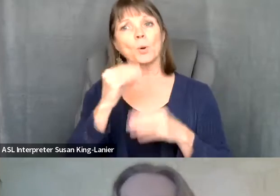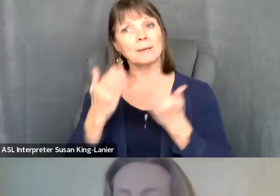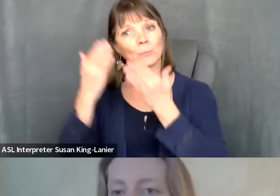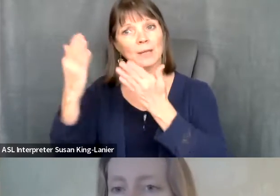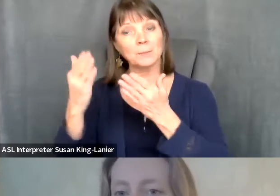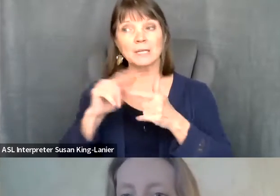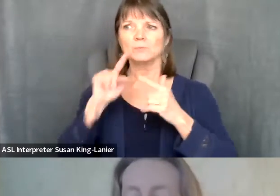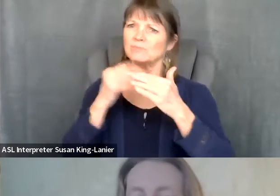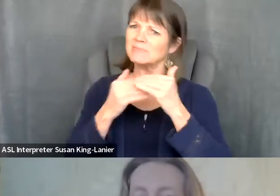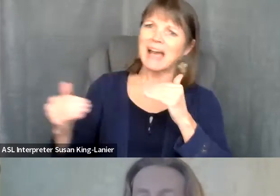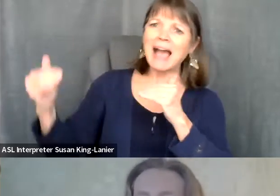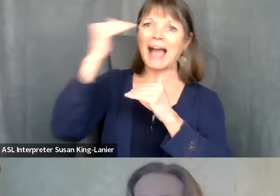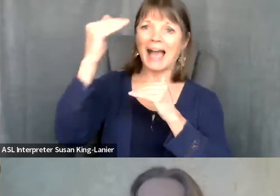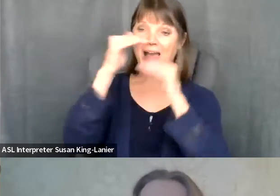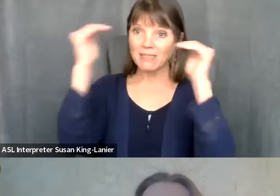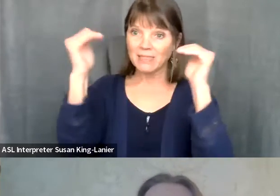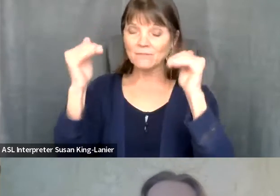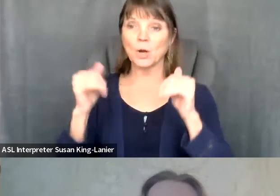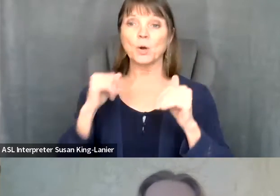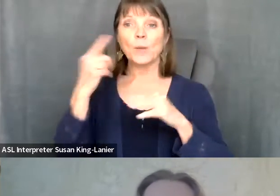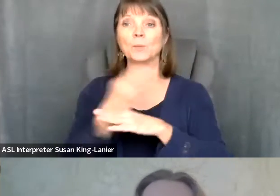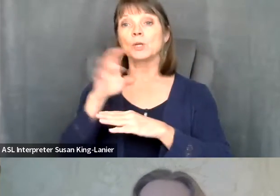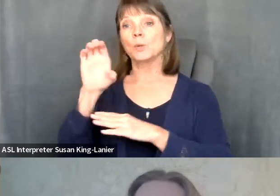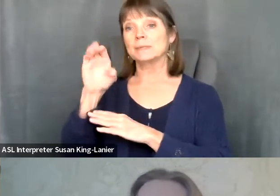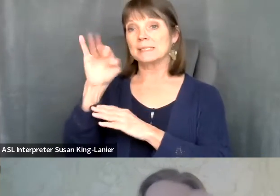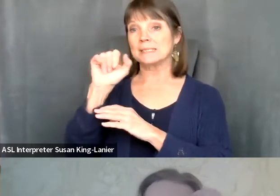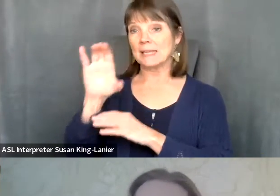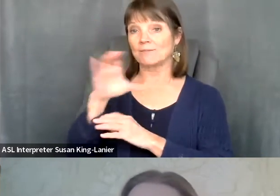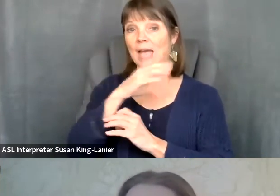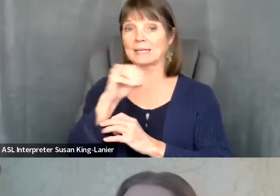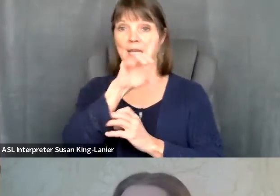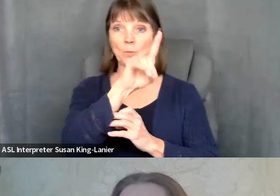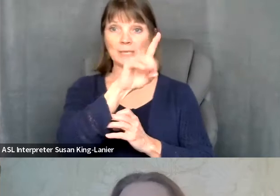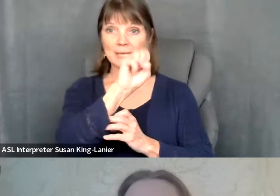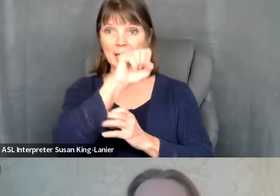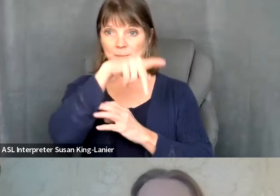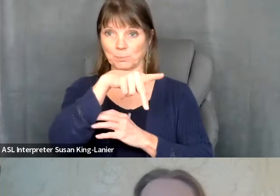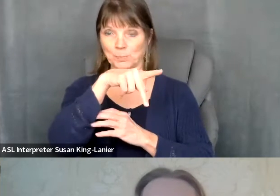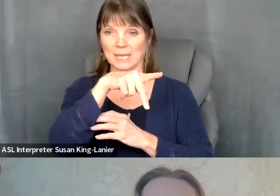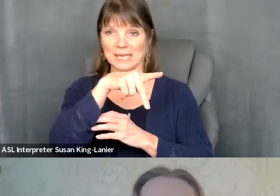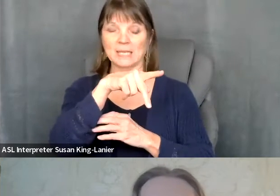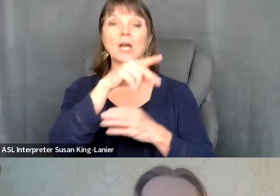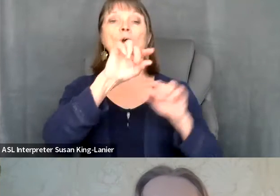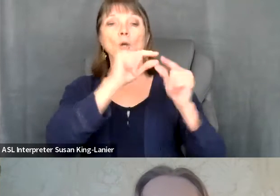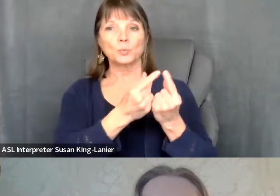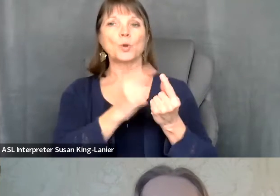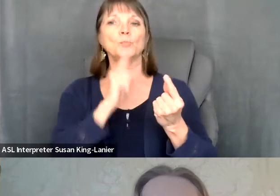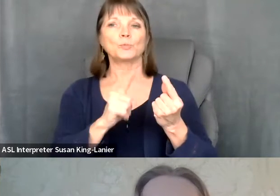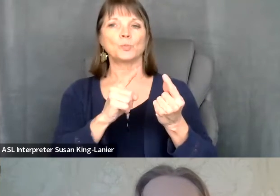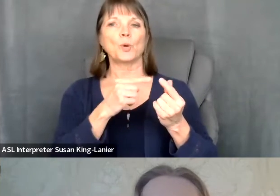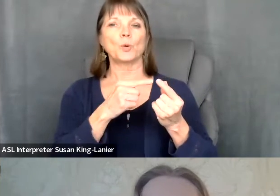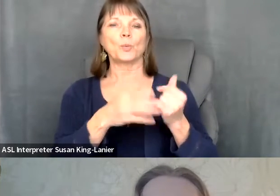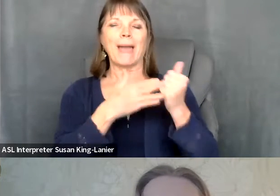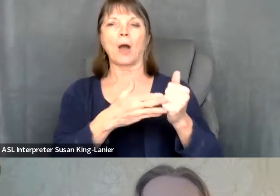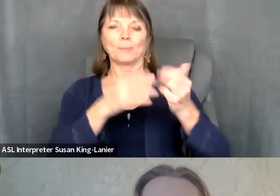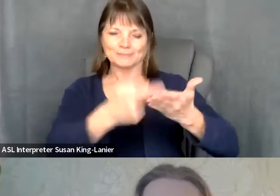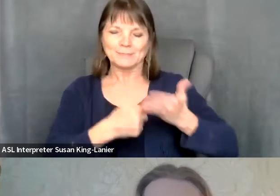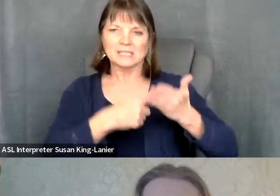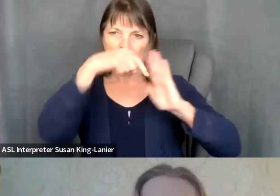Kelly Crosbie: Um, because we will use our C fact, but also our Dsp advisor gift to really unpack the recommendations and discuss them. So overseen, Joe.